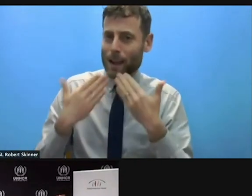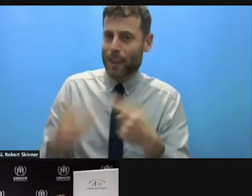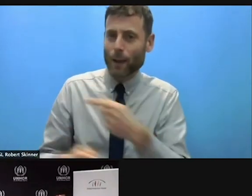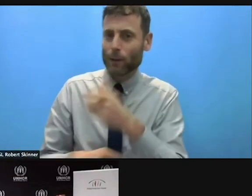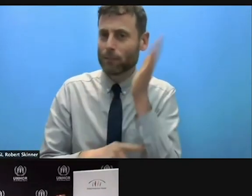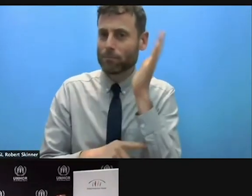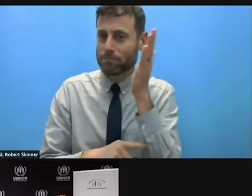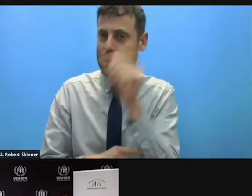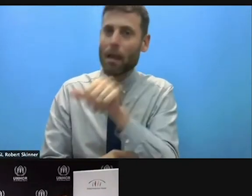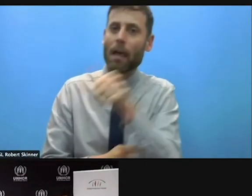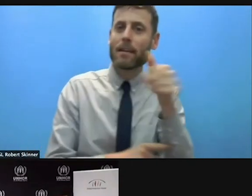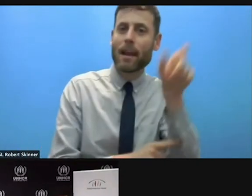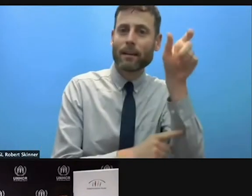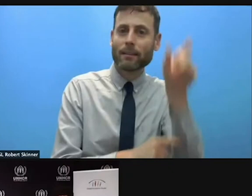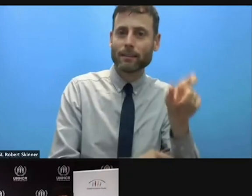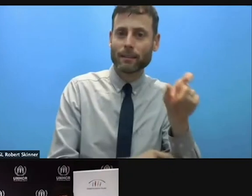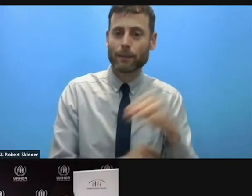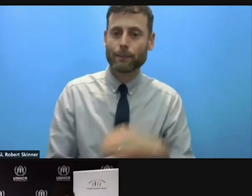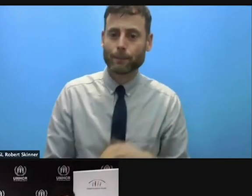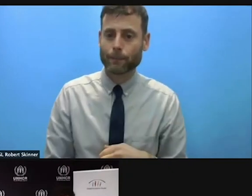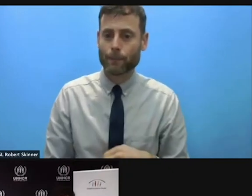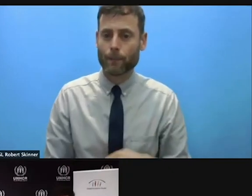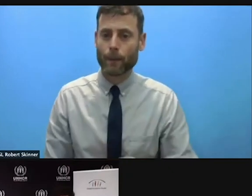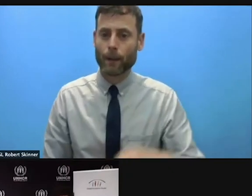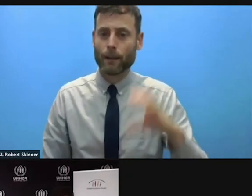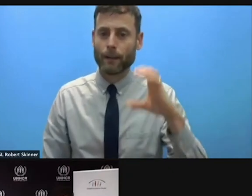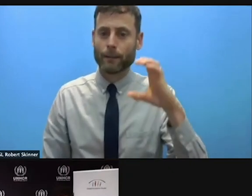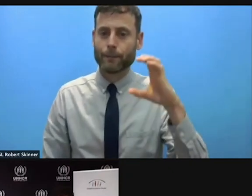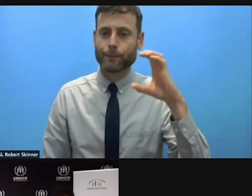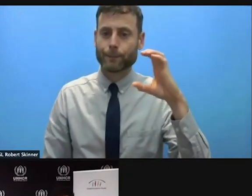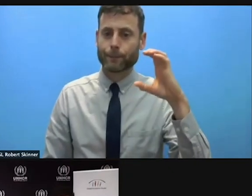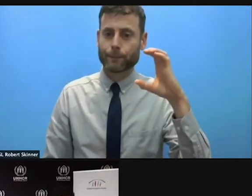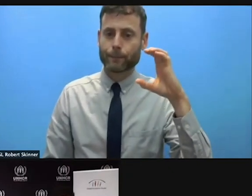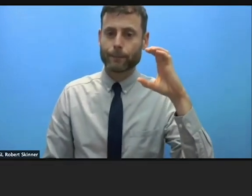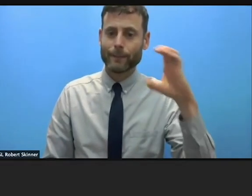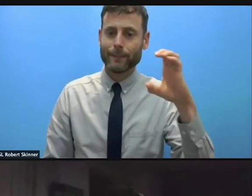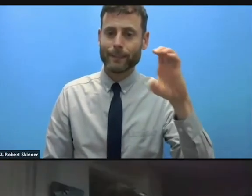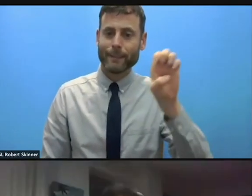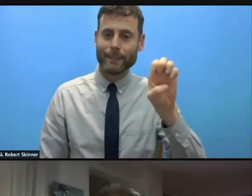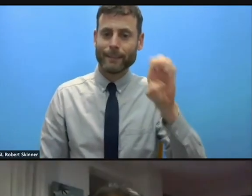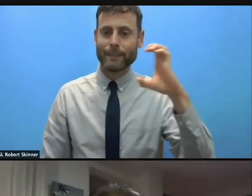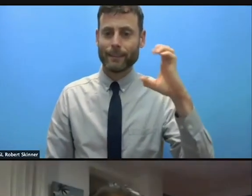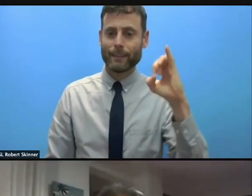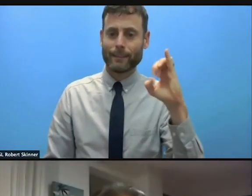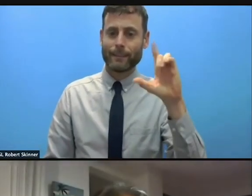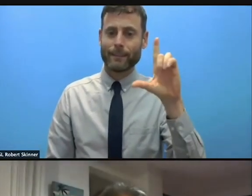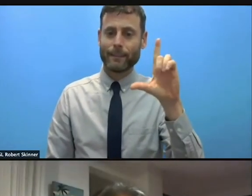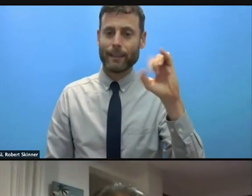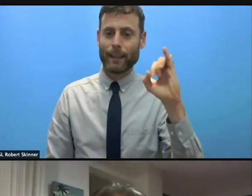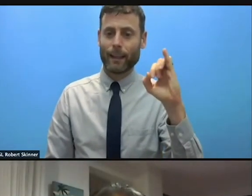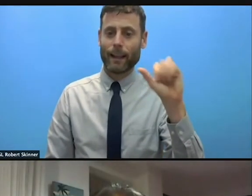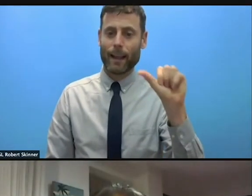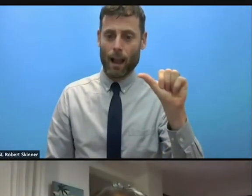now to Cecilia Jimenez Damary whose reports to the general assembly this year focused on the context